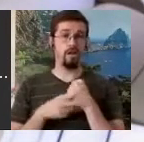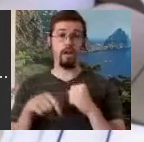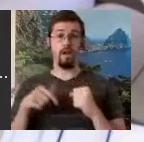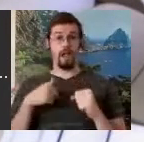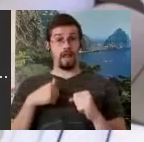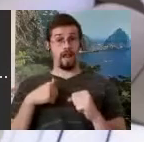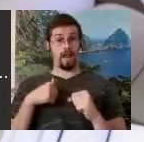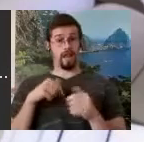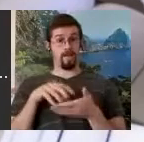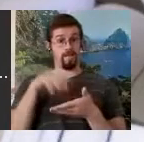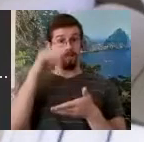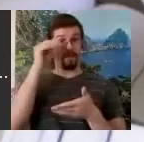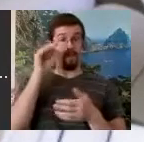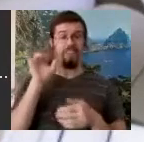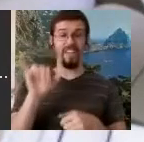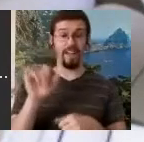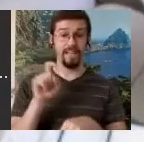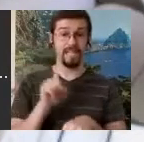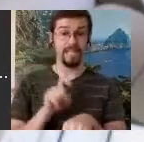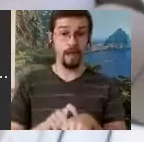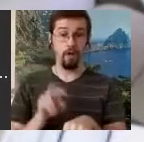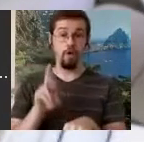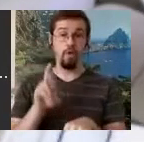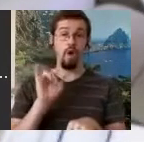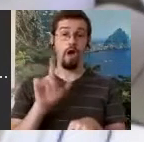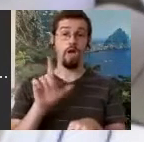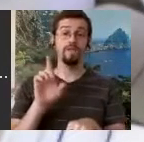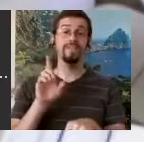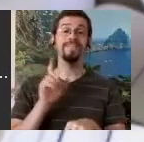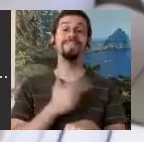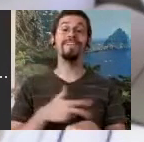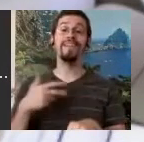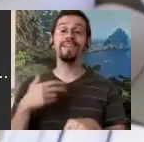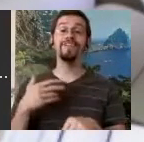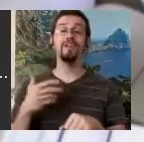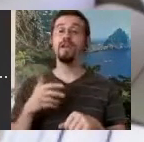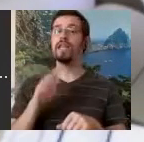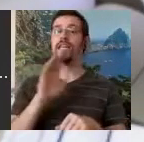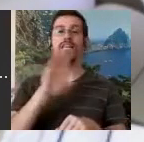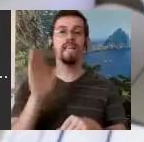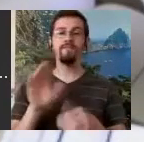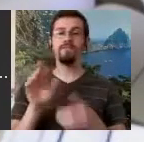one at the Royal Danish Ballet had written those dances down and they were